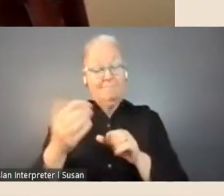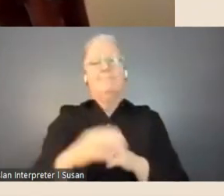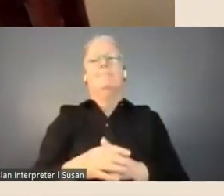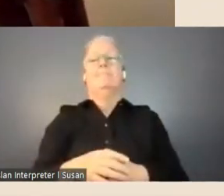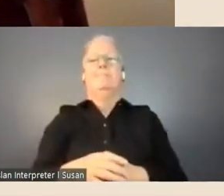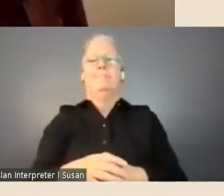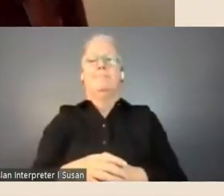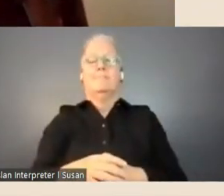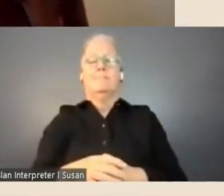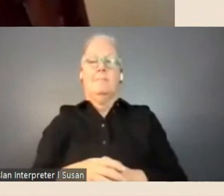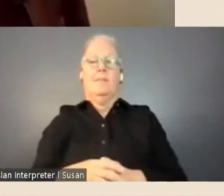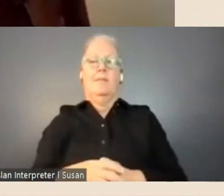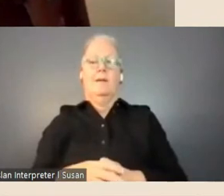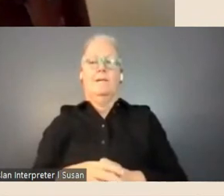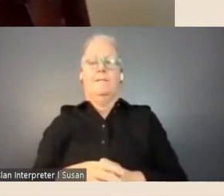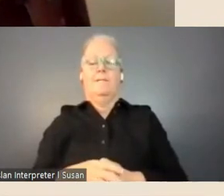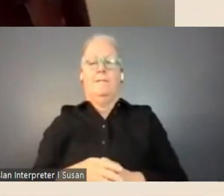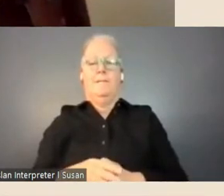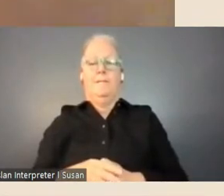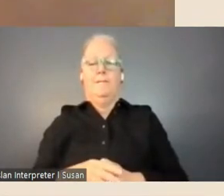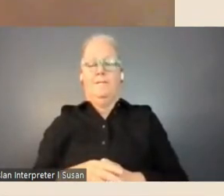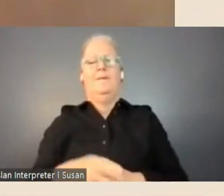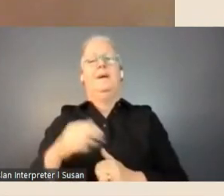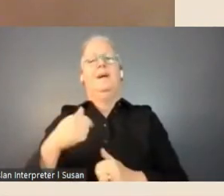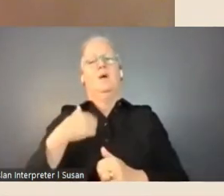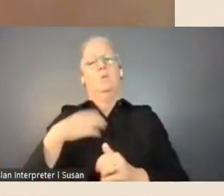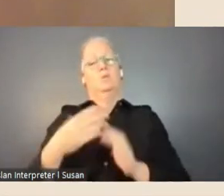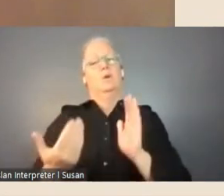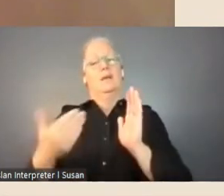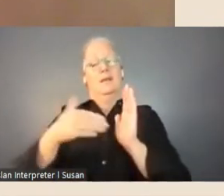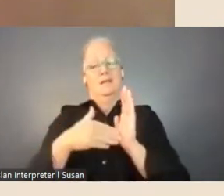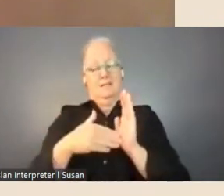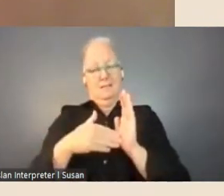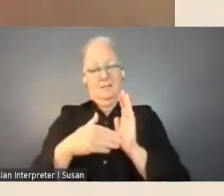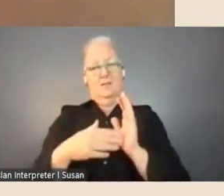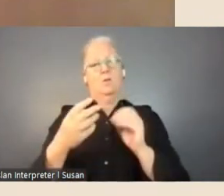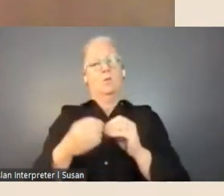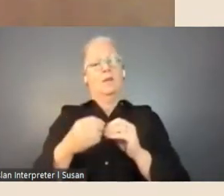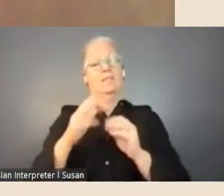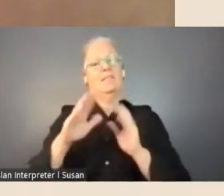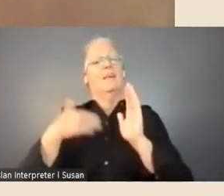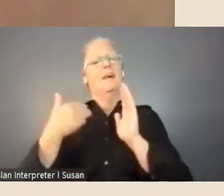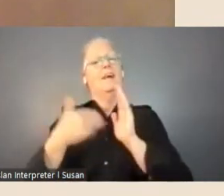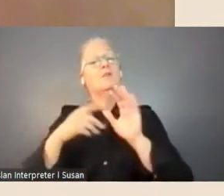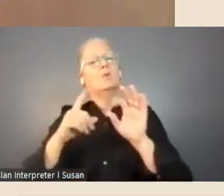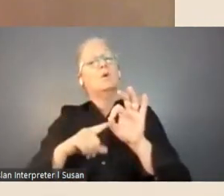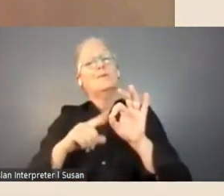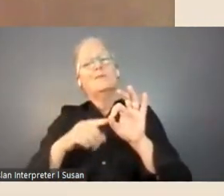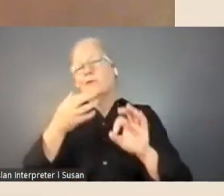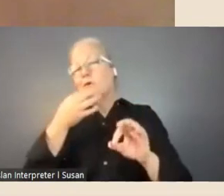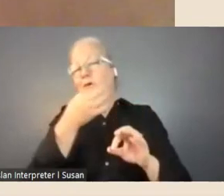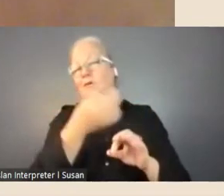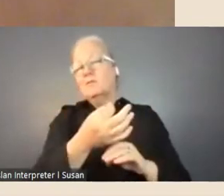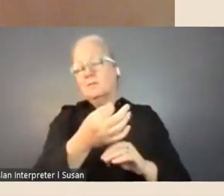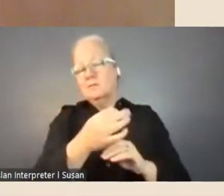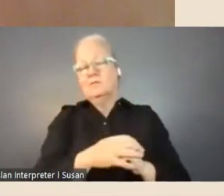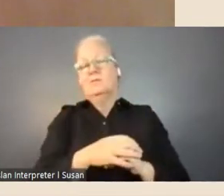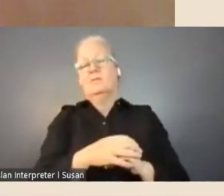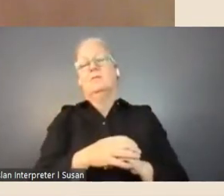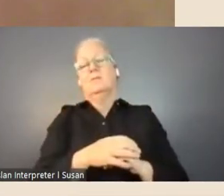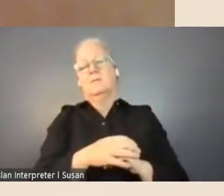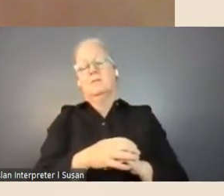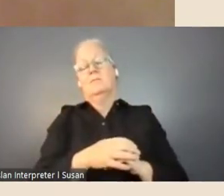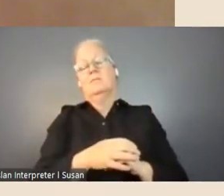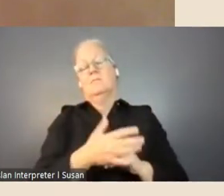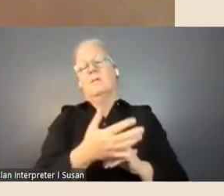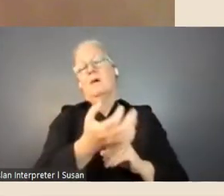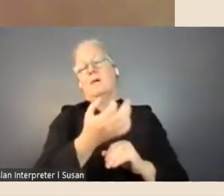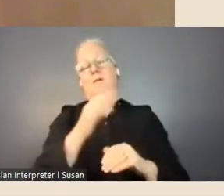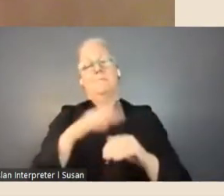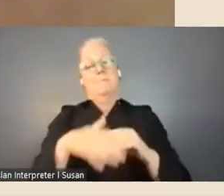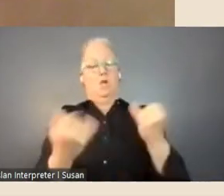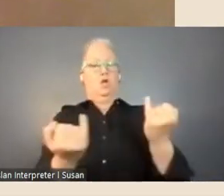Megan: I just wanted to say in relation to the previous question about competitiveness, once the applications